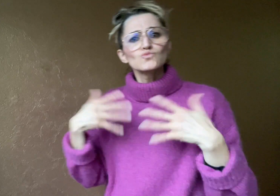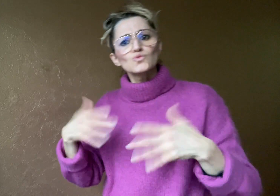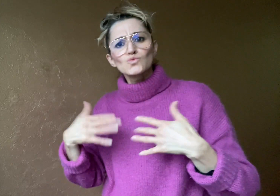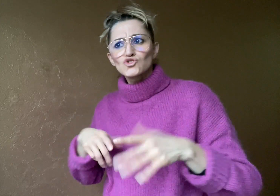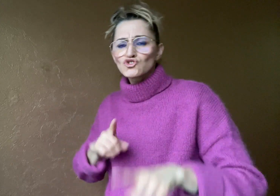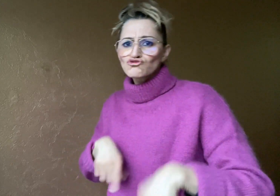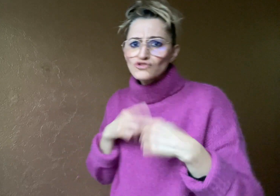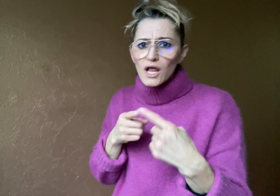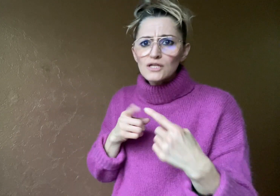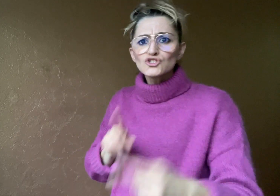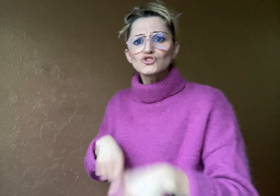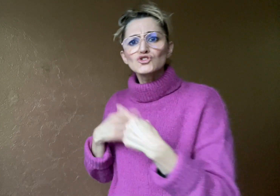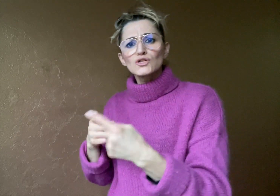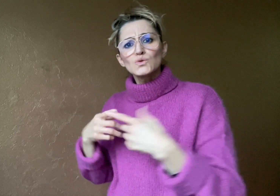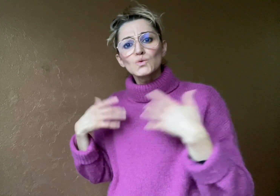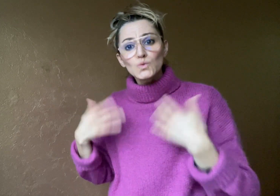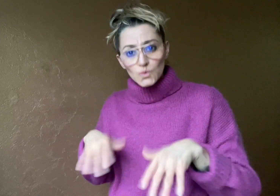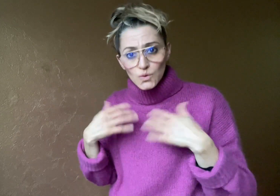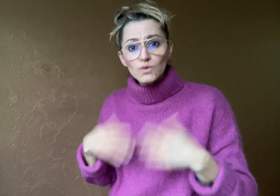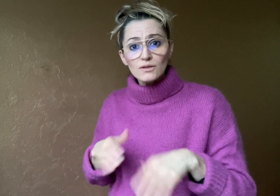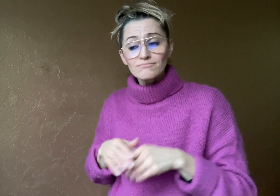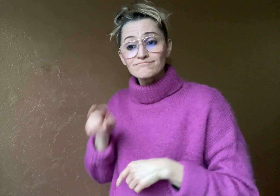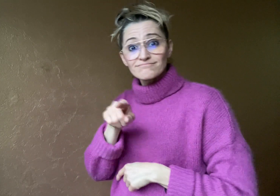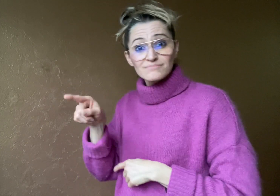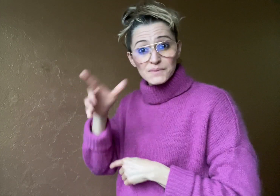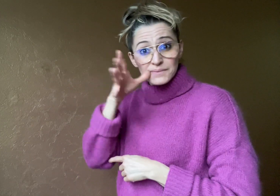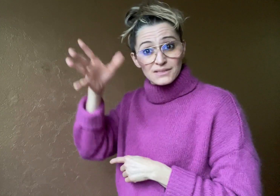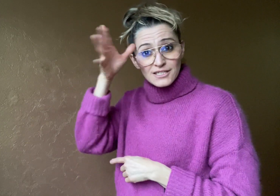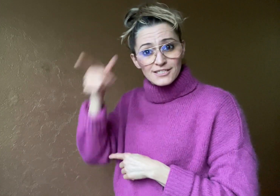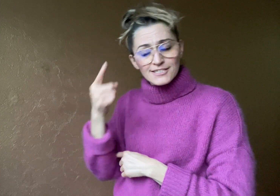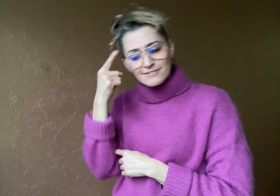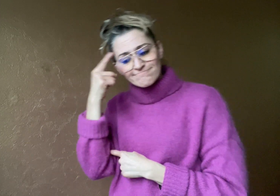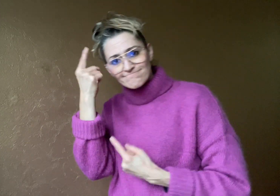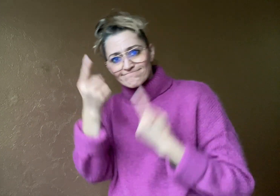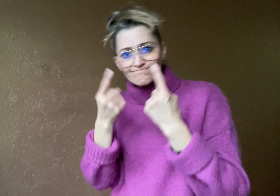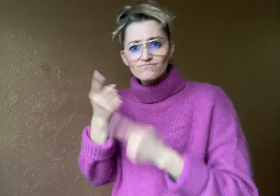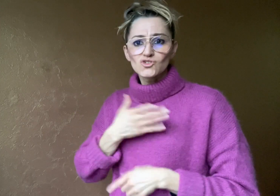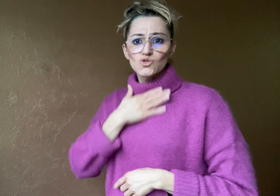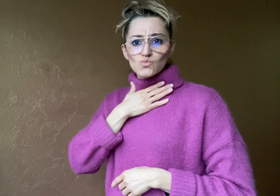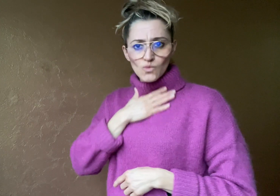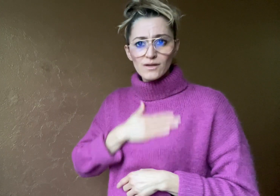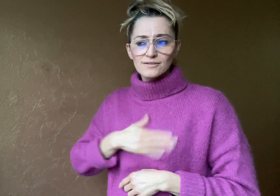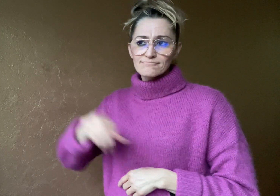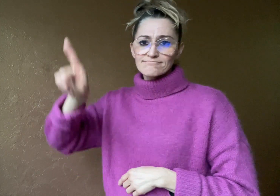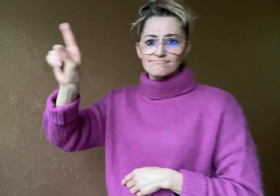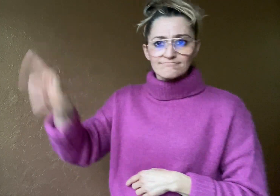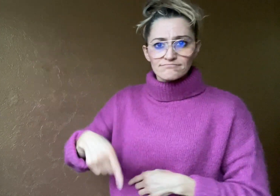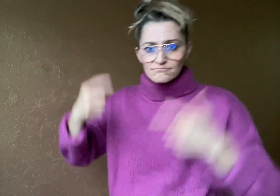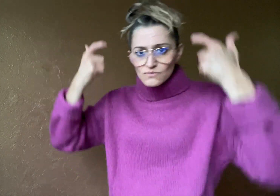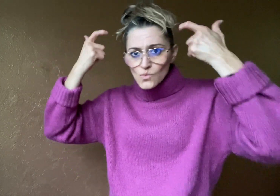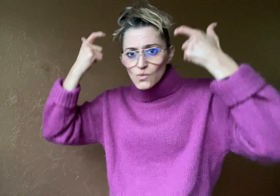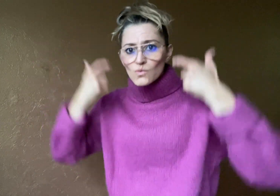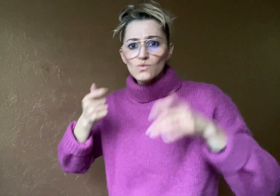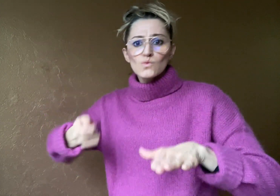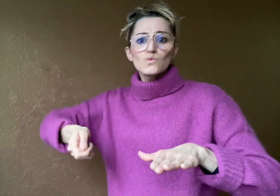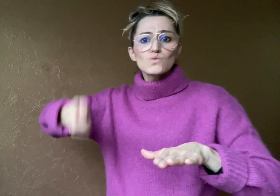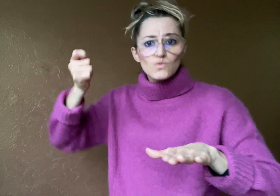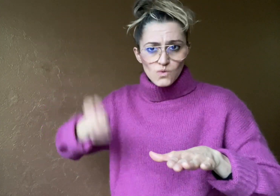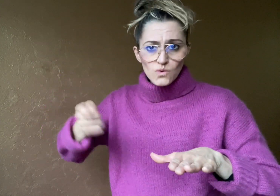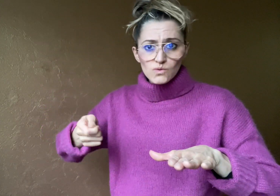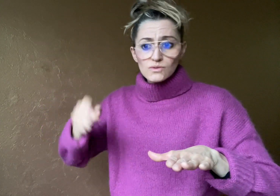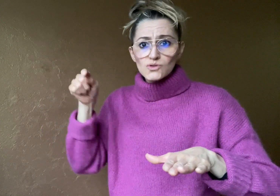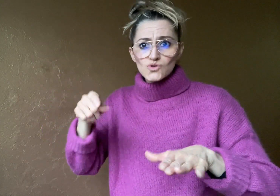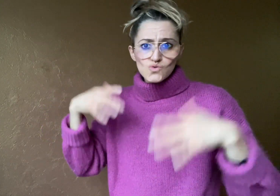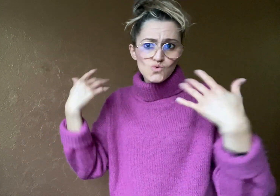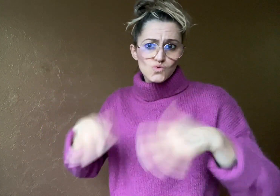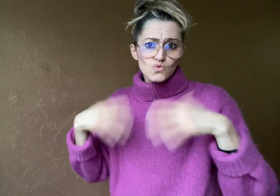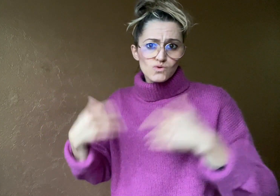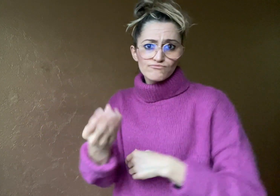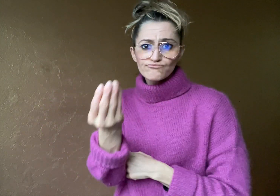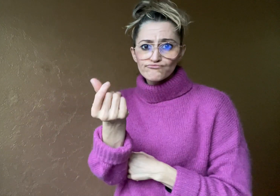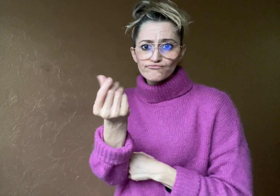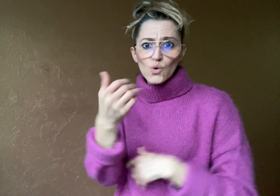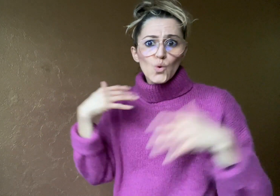They are considering a costly High Court action to fight